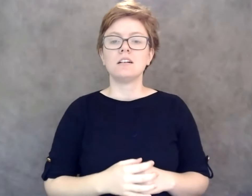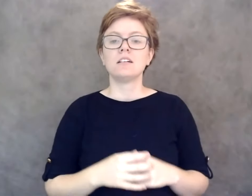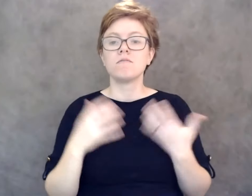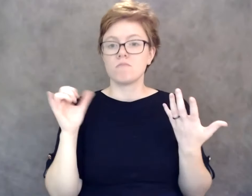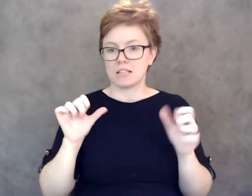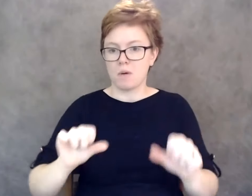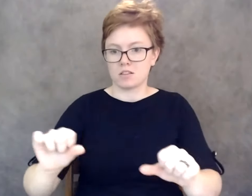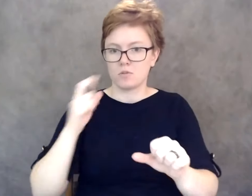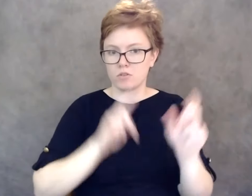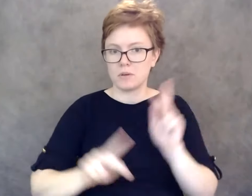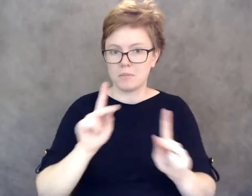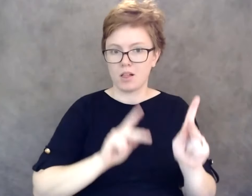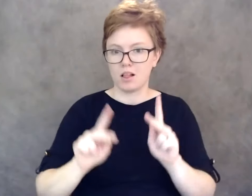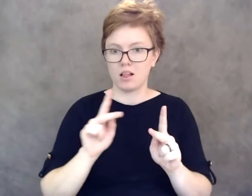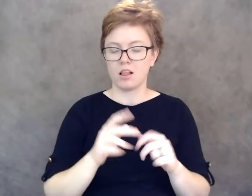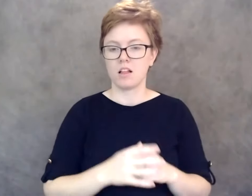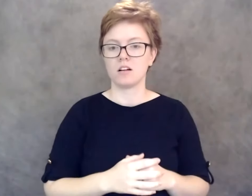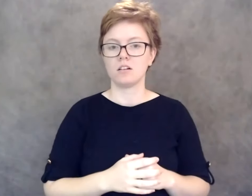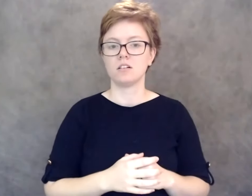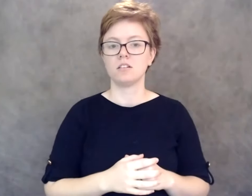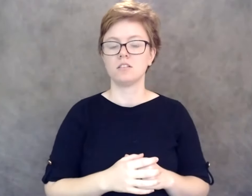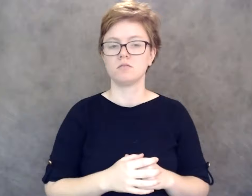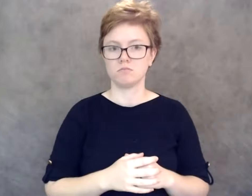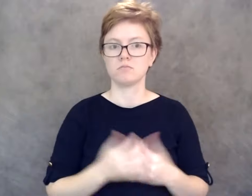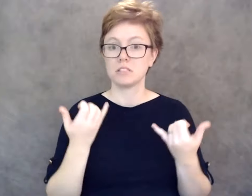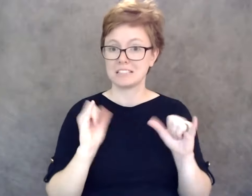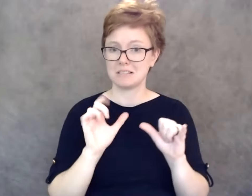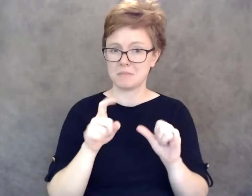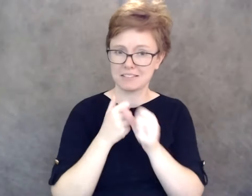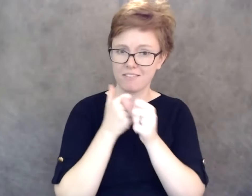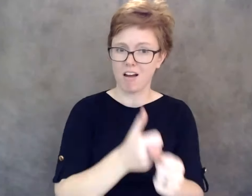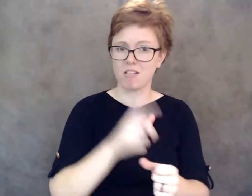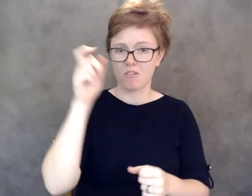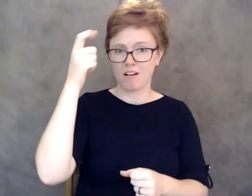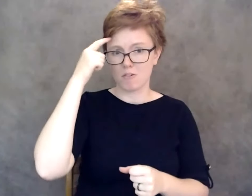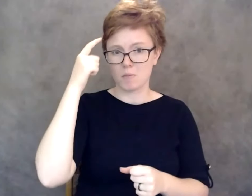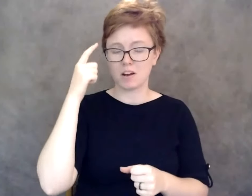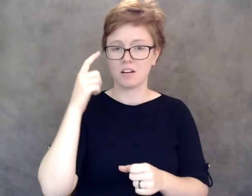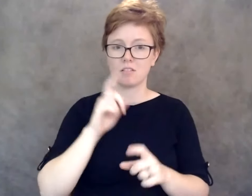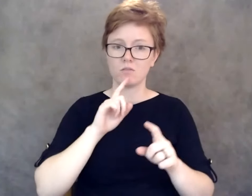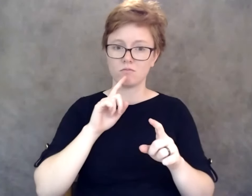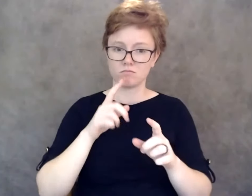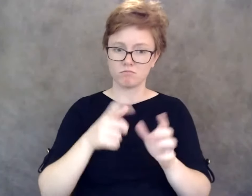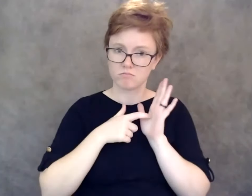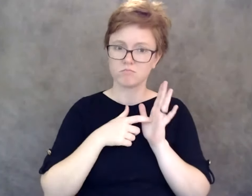they do have to still stick with the Governor's orders in terms of, face coverings